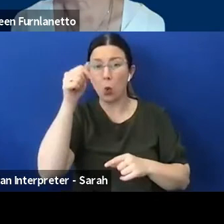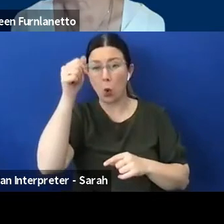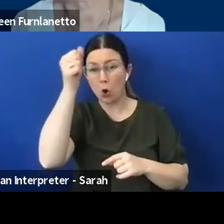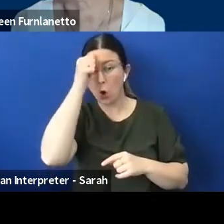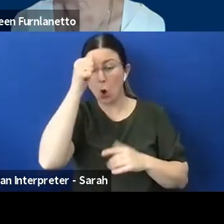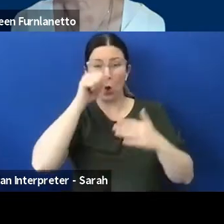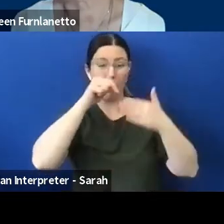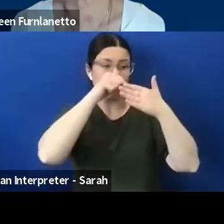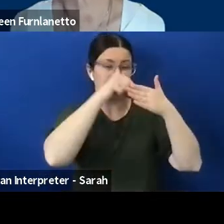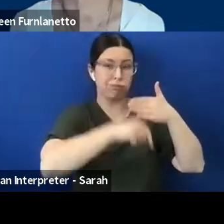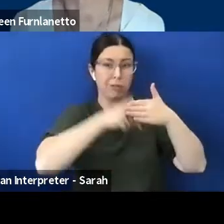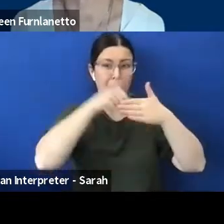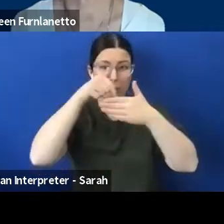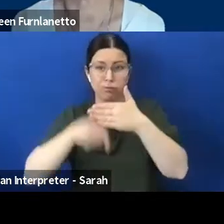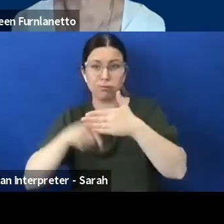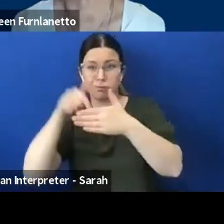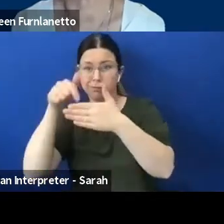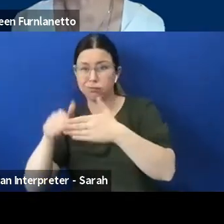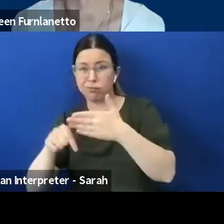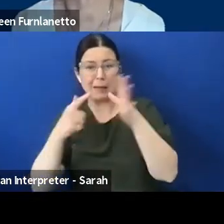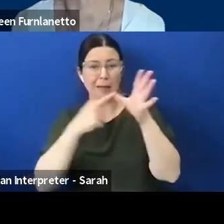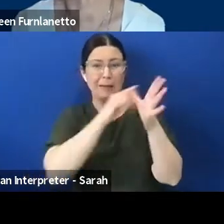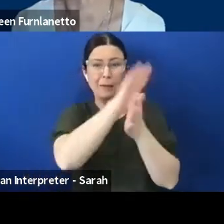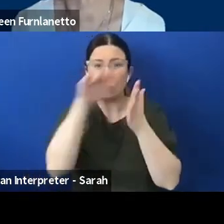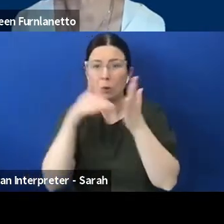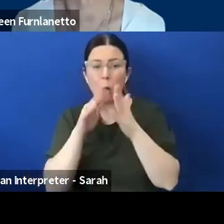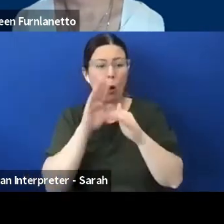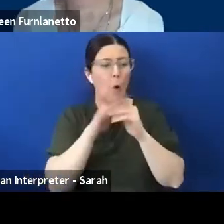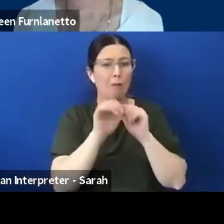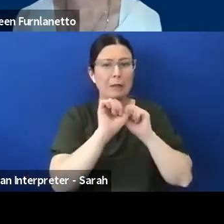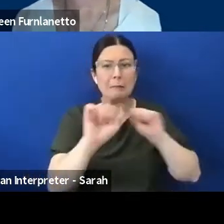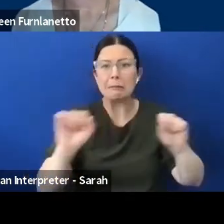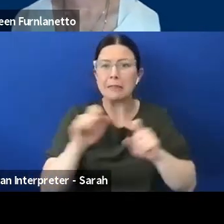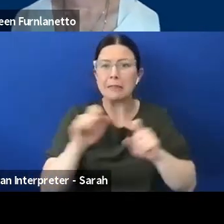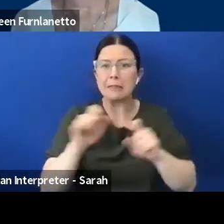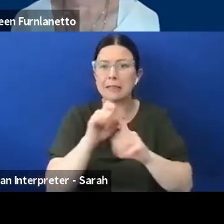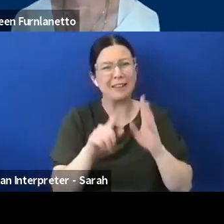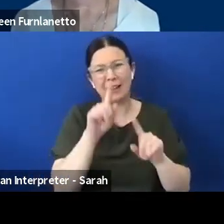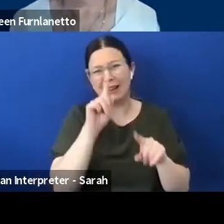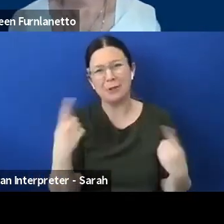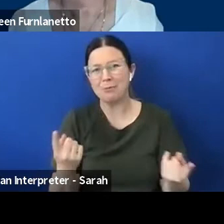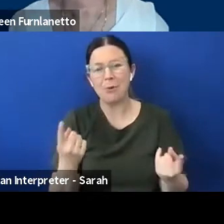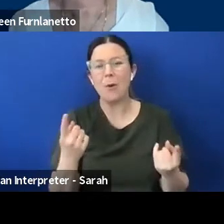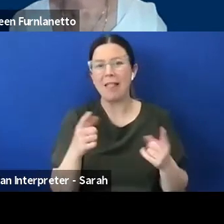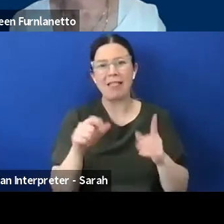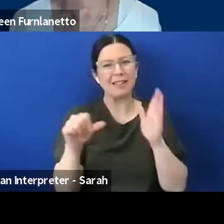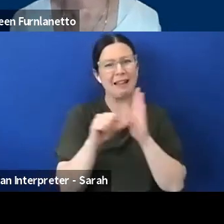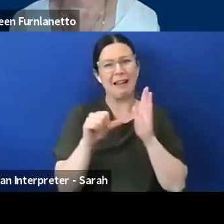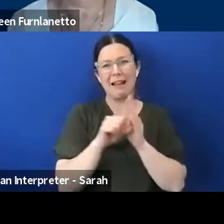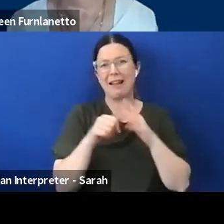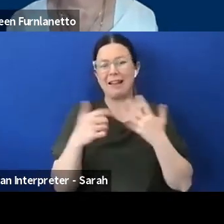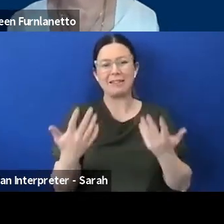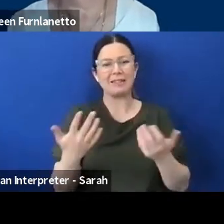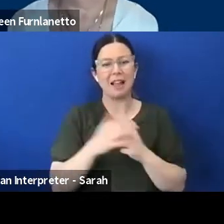condition of every single disability, that's a hard one, so I don't know, I mean is the first step,